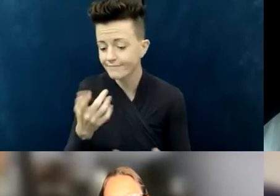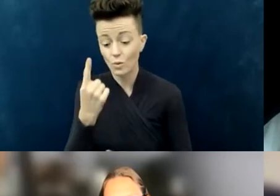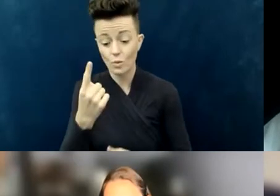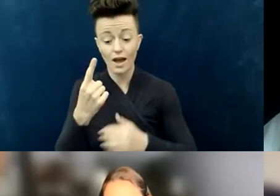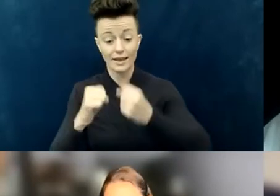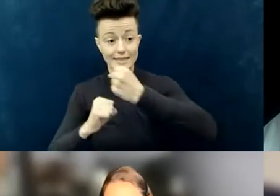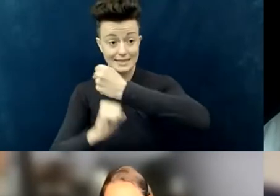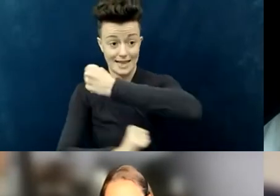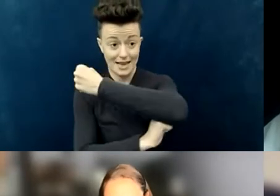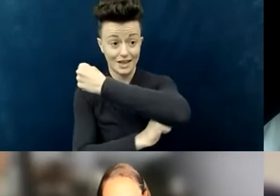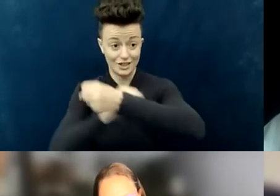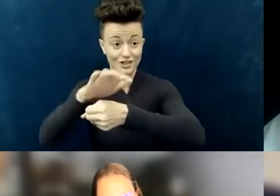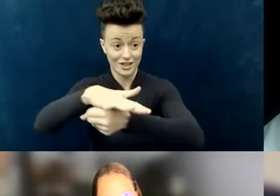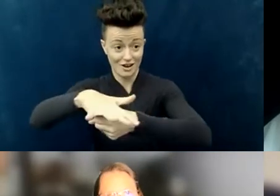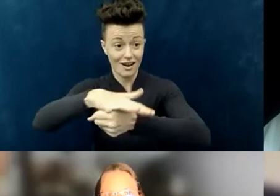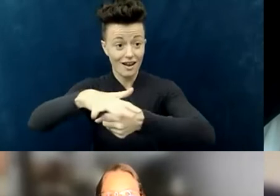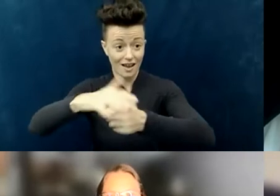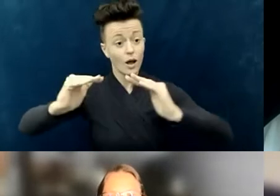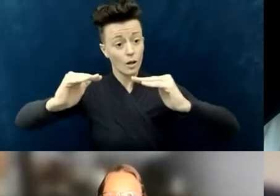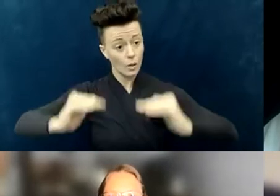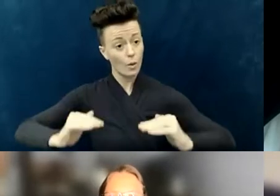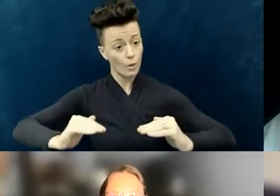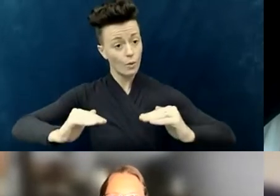that was already low, which was great,